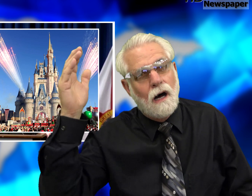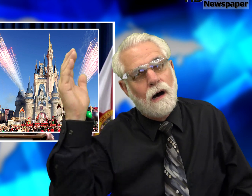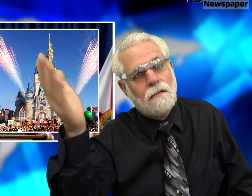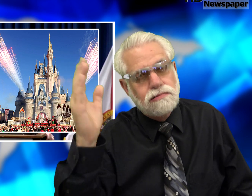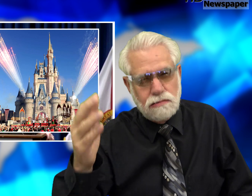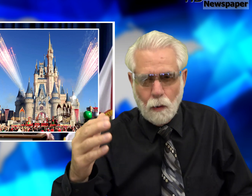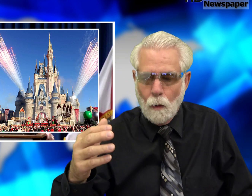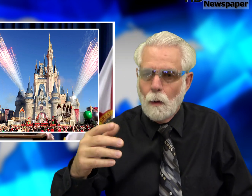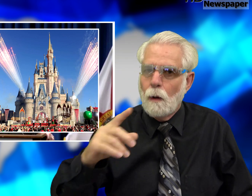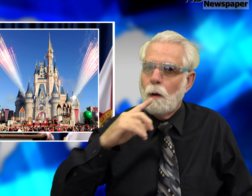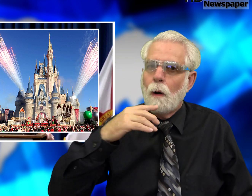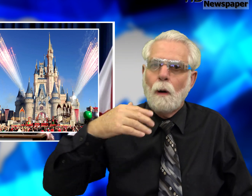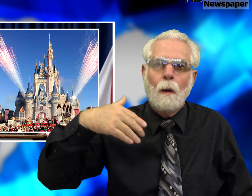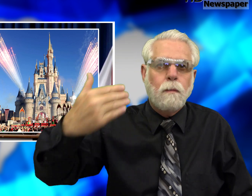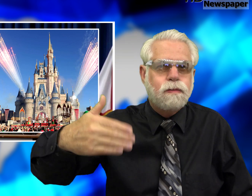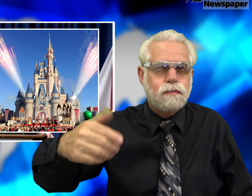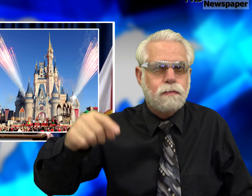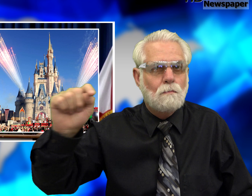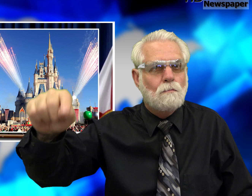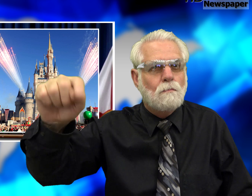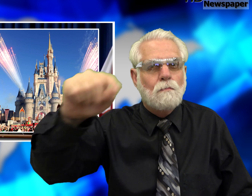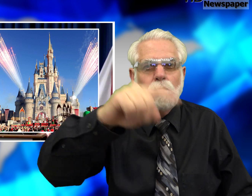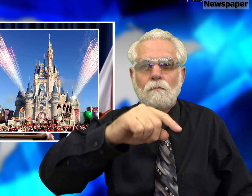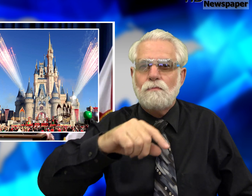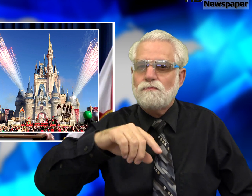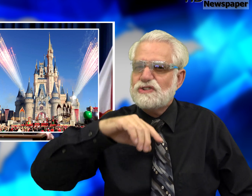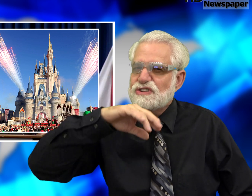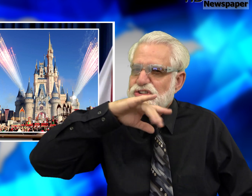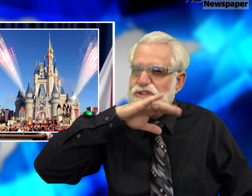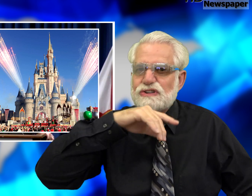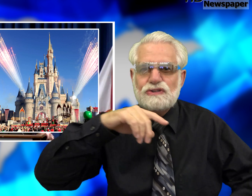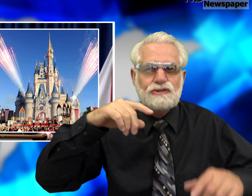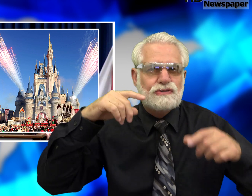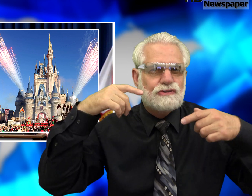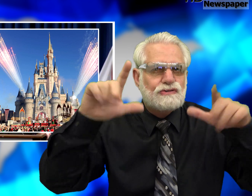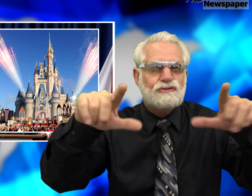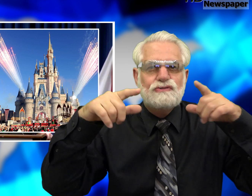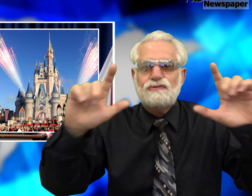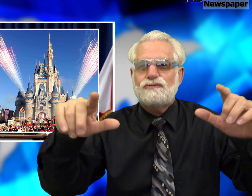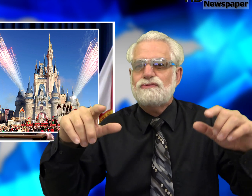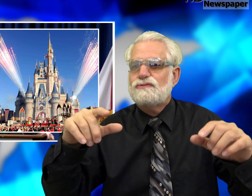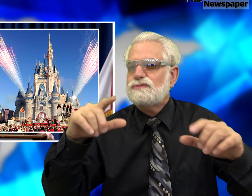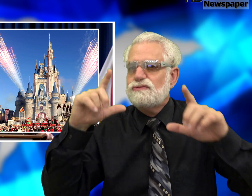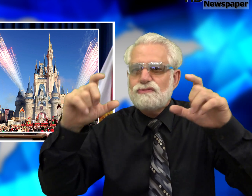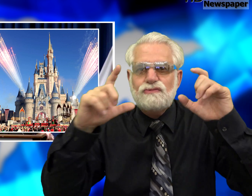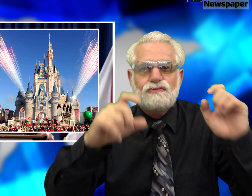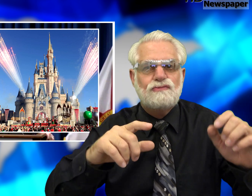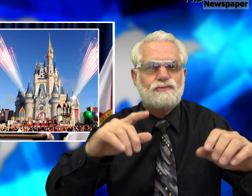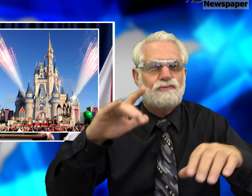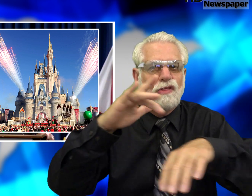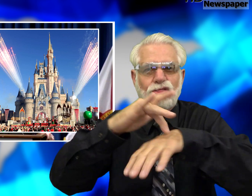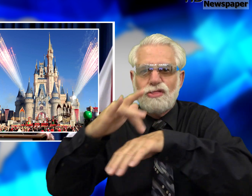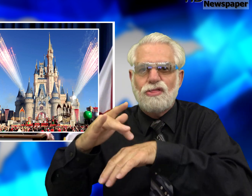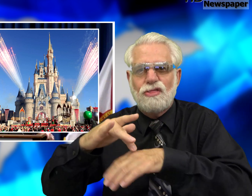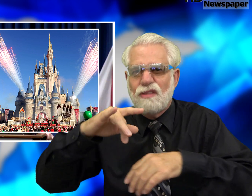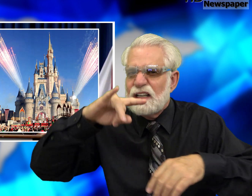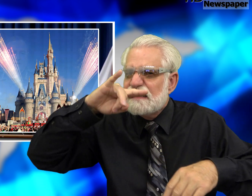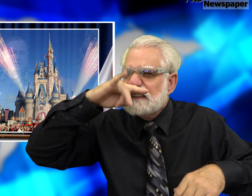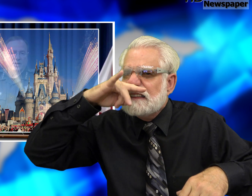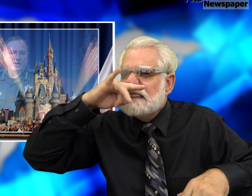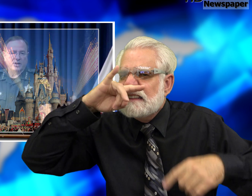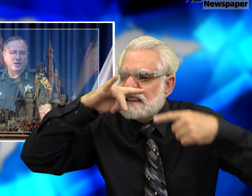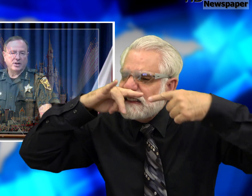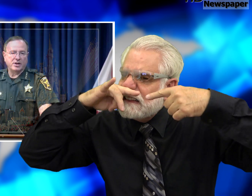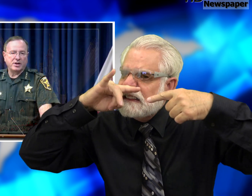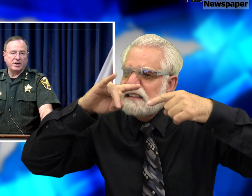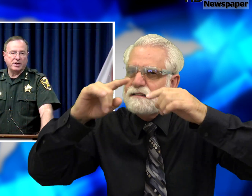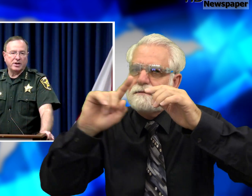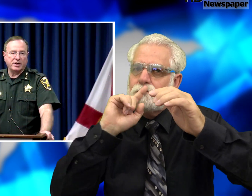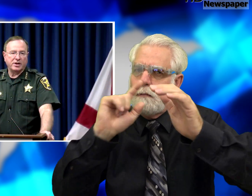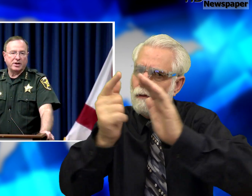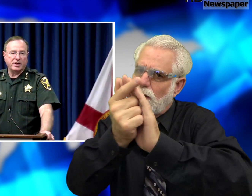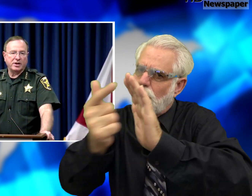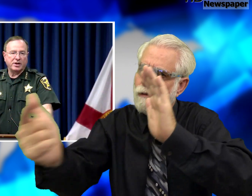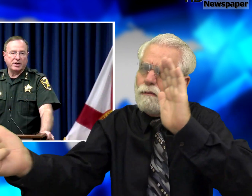He is lecturing about these people who post on vlogs dirty nasty pictures of innocent children! Kids!